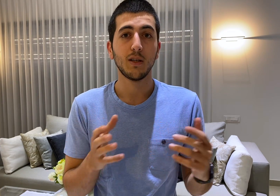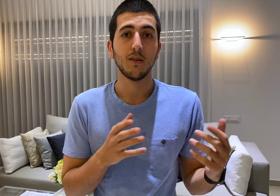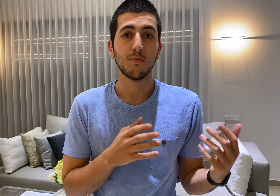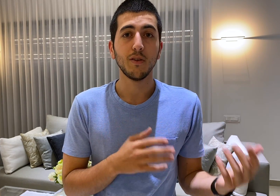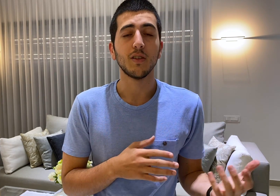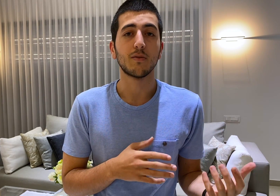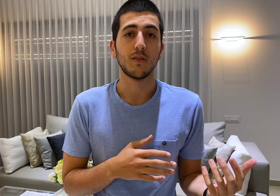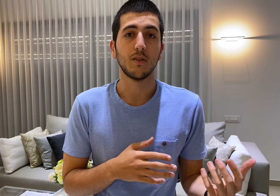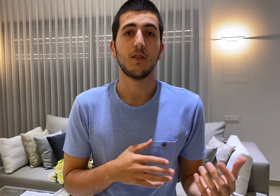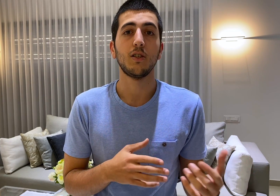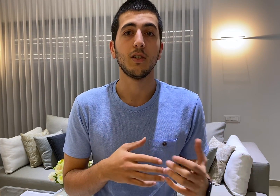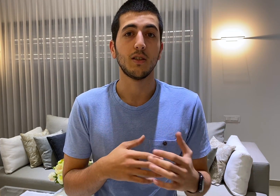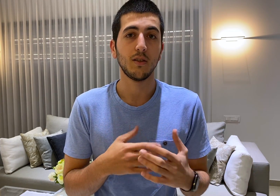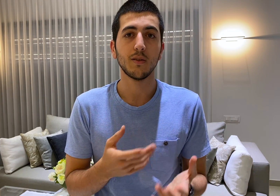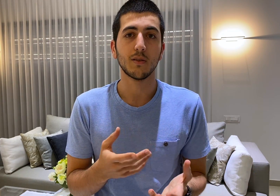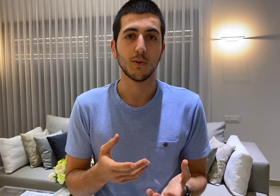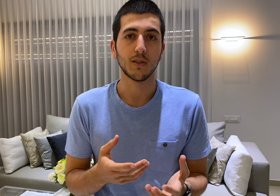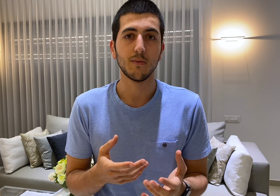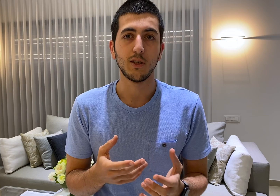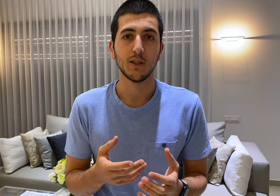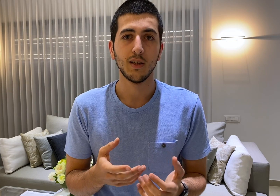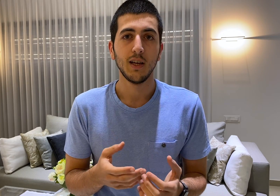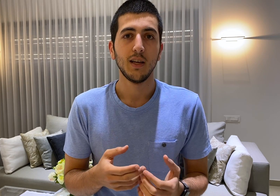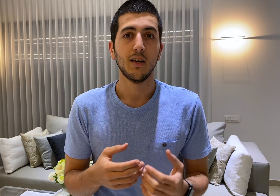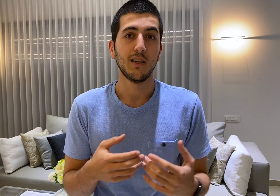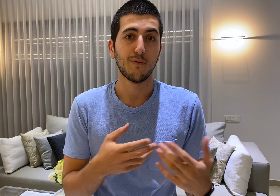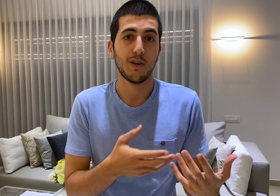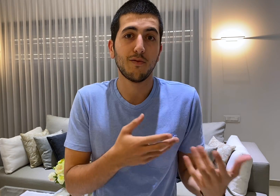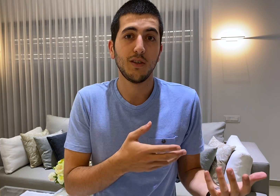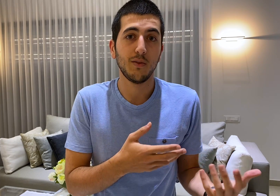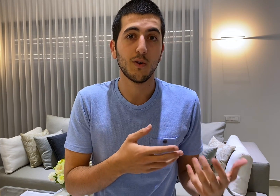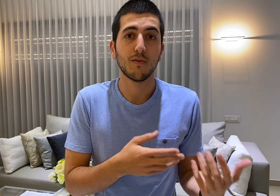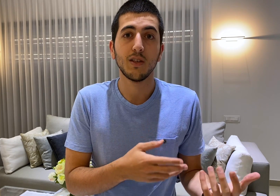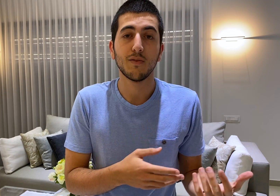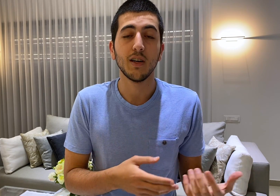previous research that uses pose estimation for every one of these files